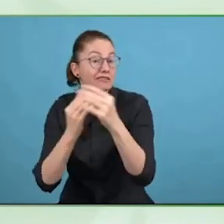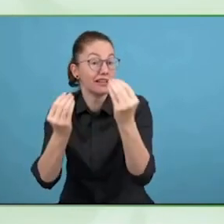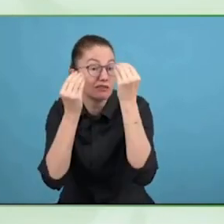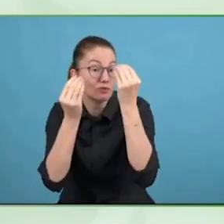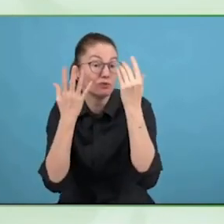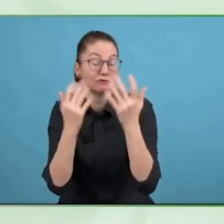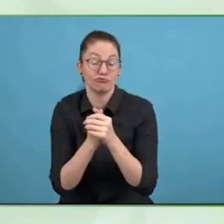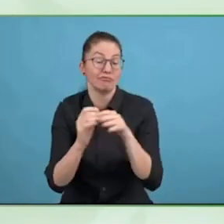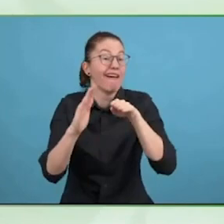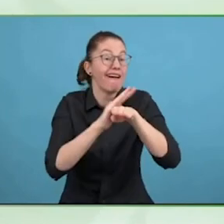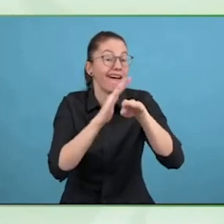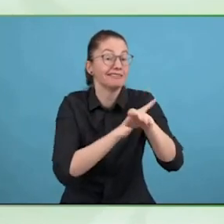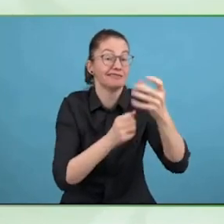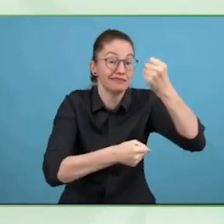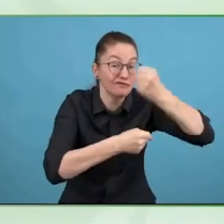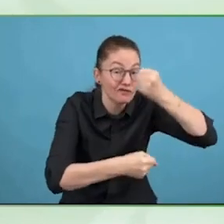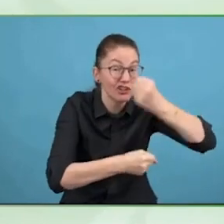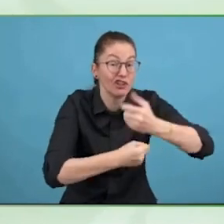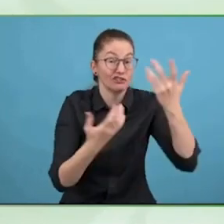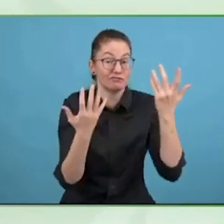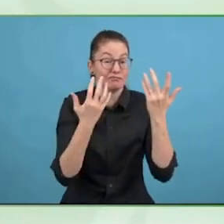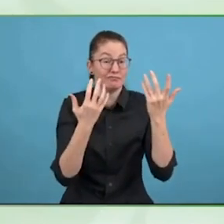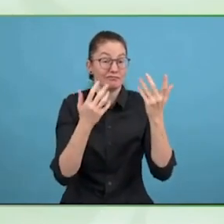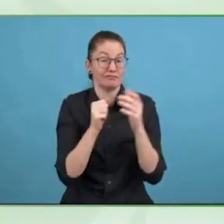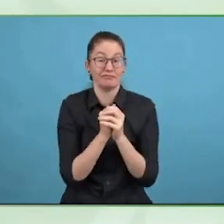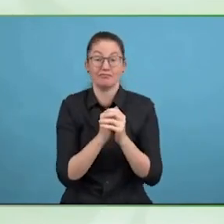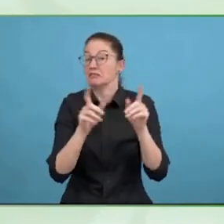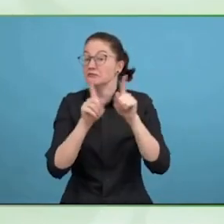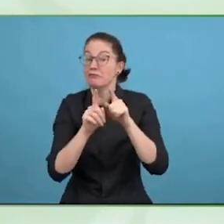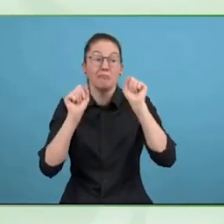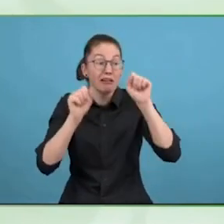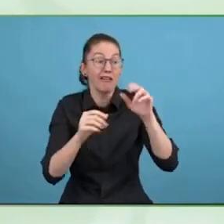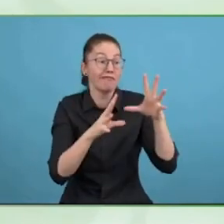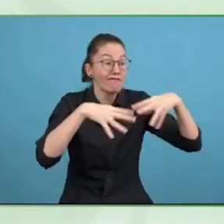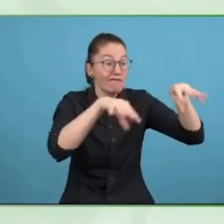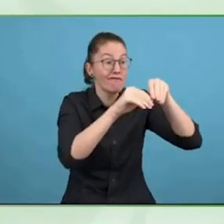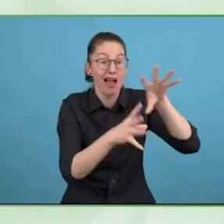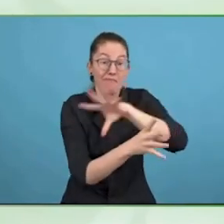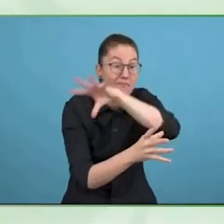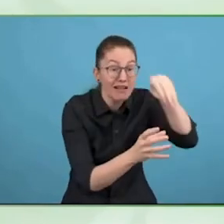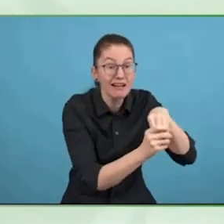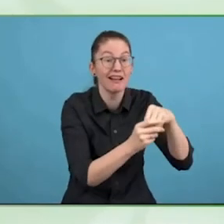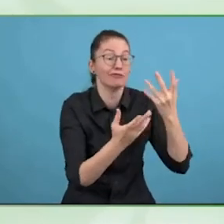So, from that perspective, even though I am working at WHO, we are